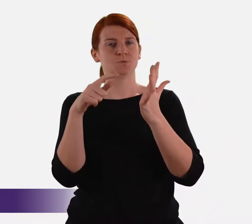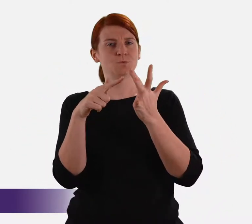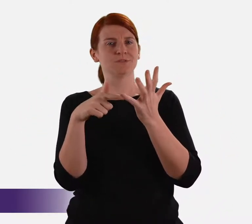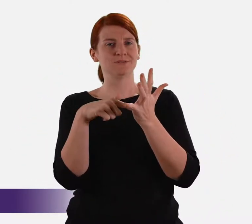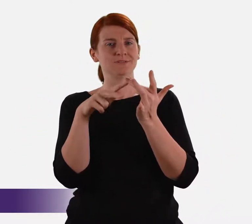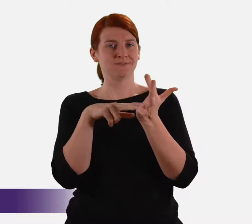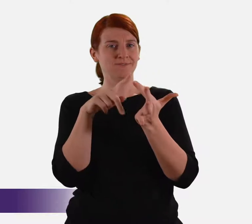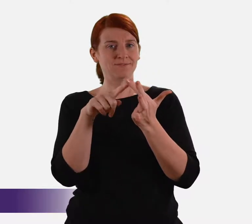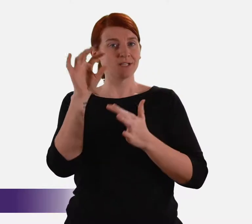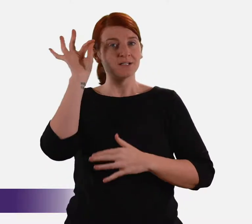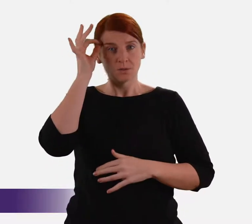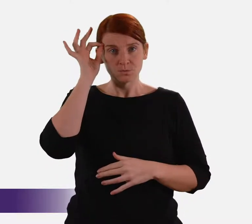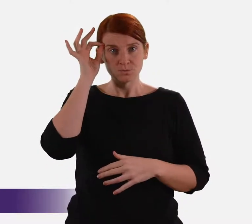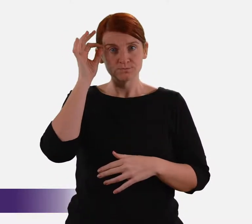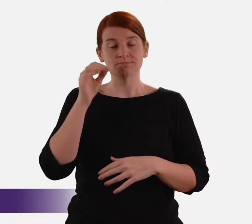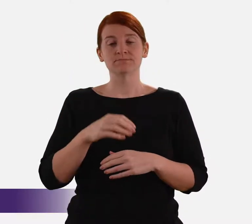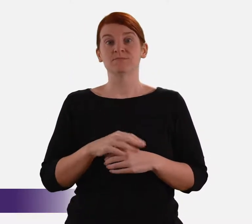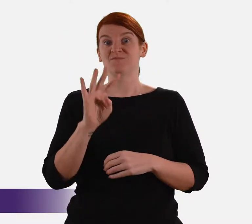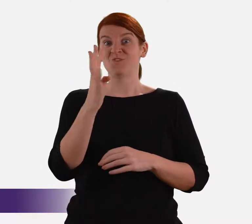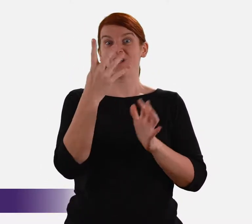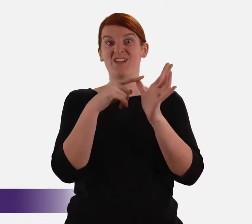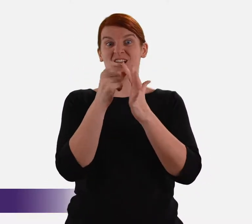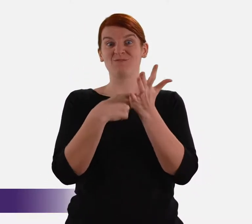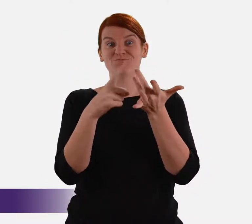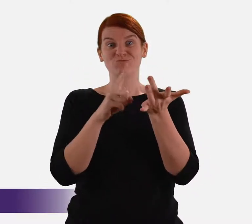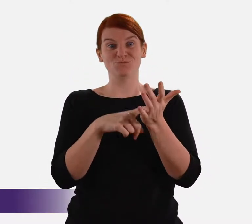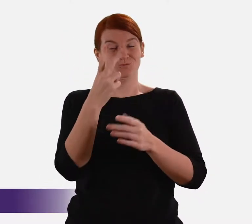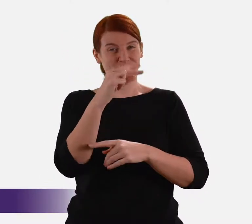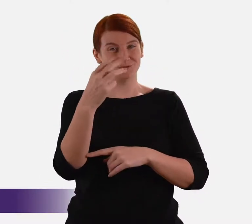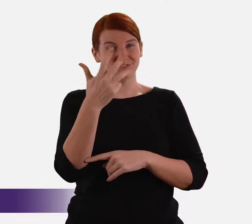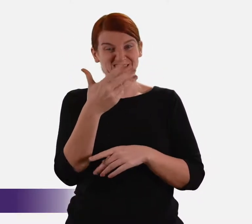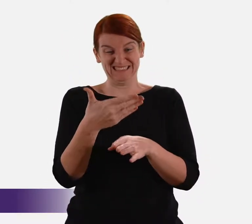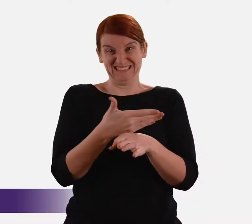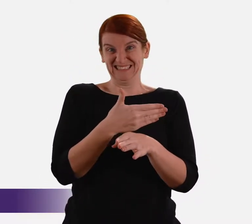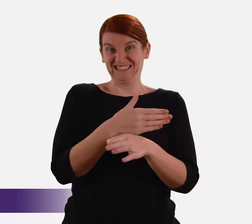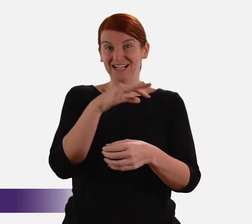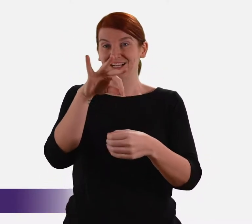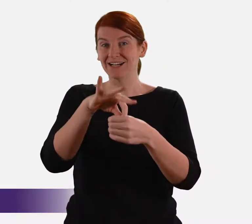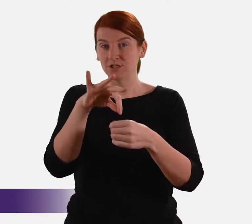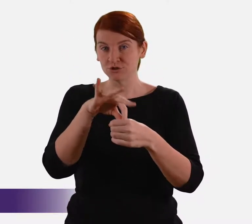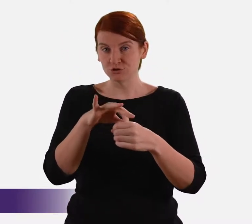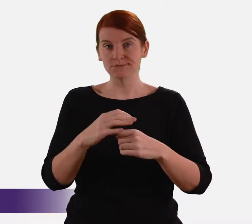of the Executive Council on 4 April 2019, just before the recent election was called.